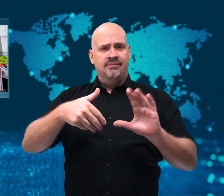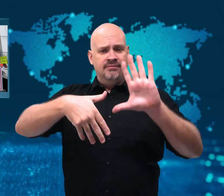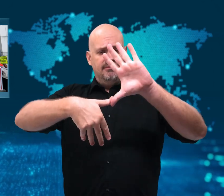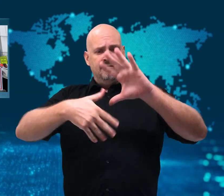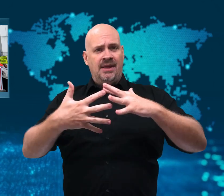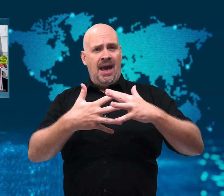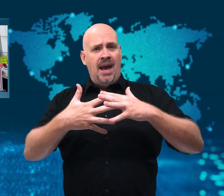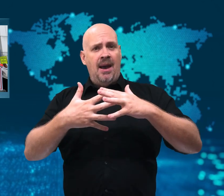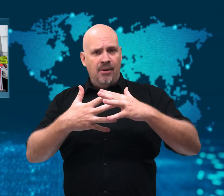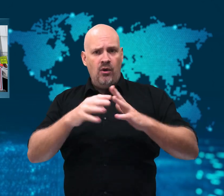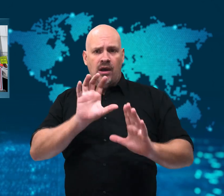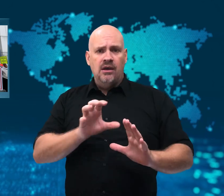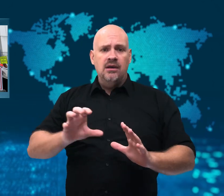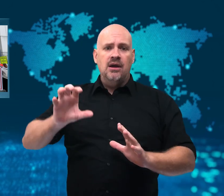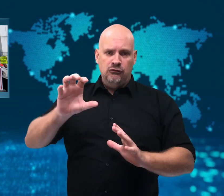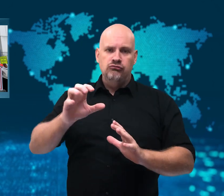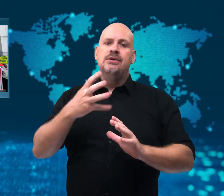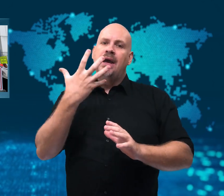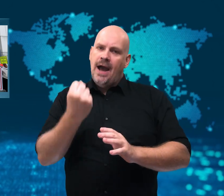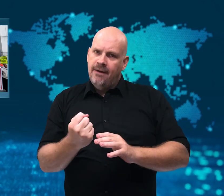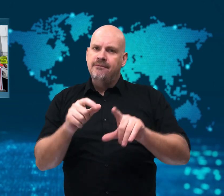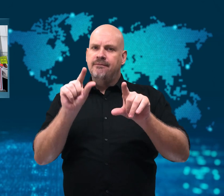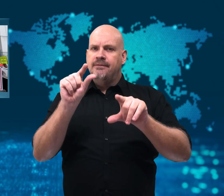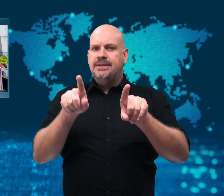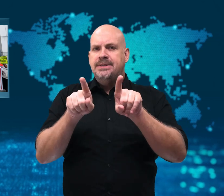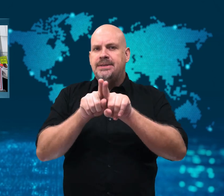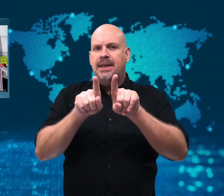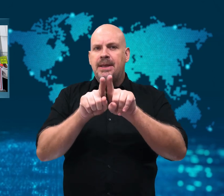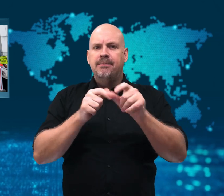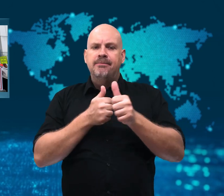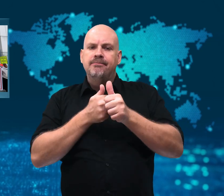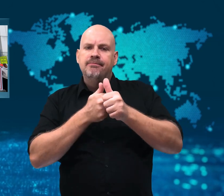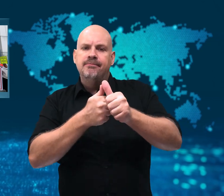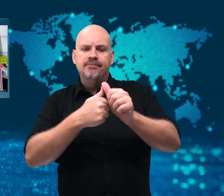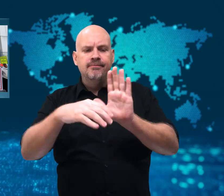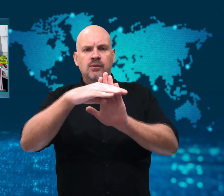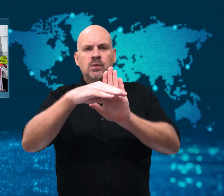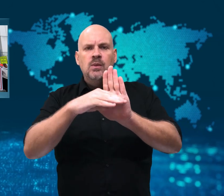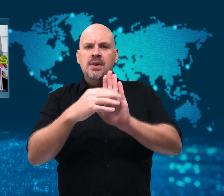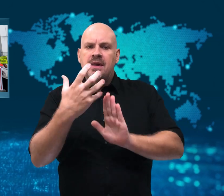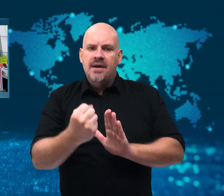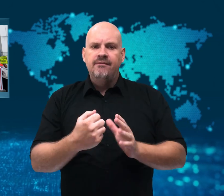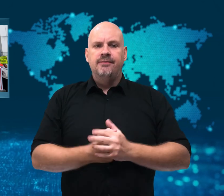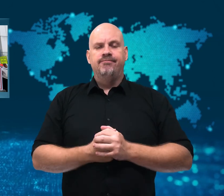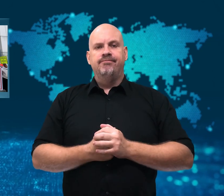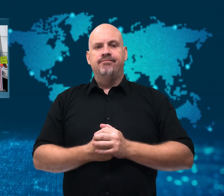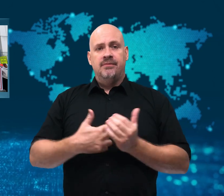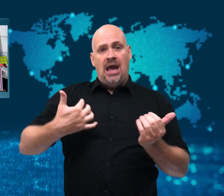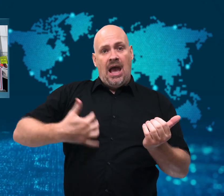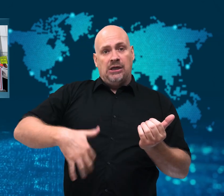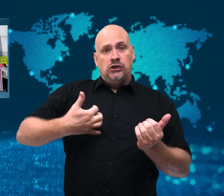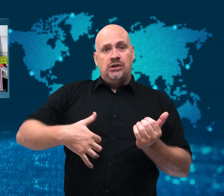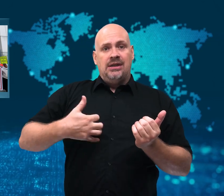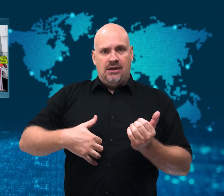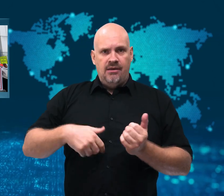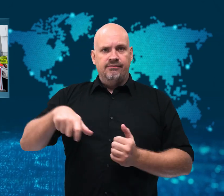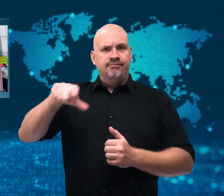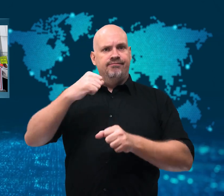Other countries in Latin America have made similar rulings.